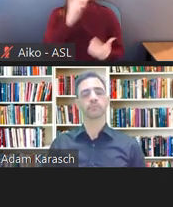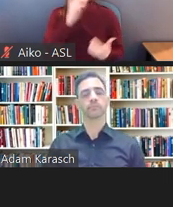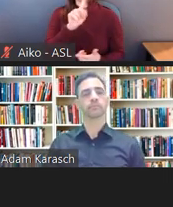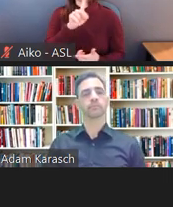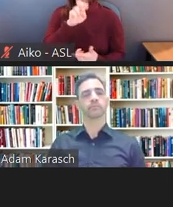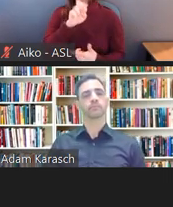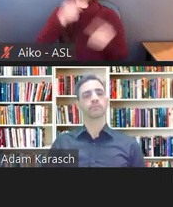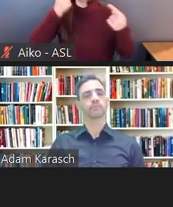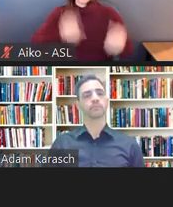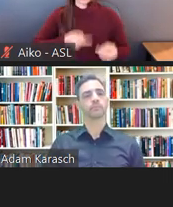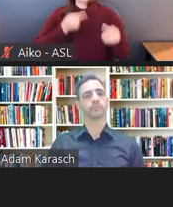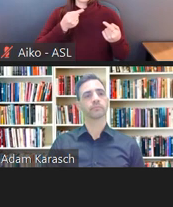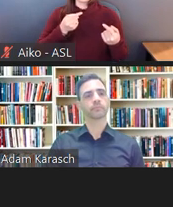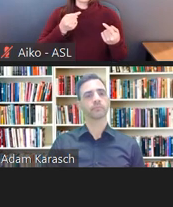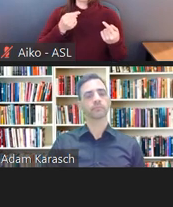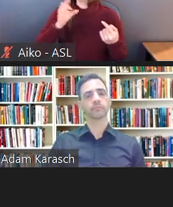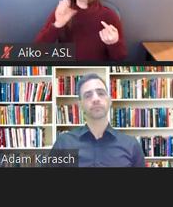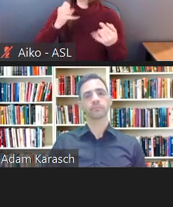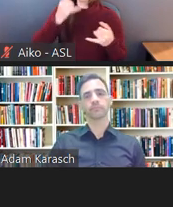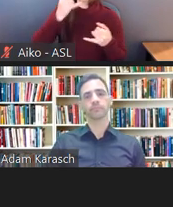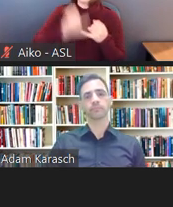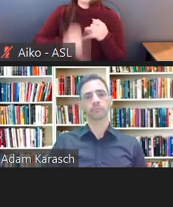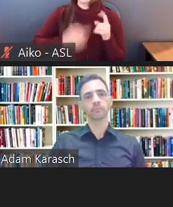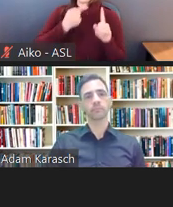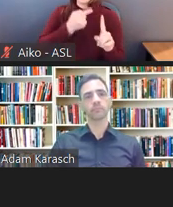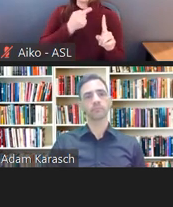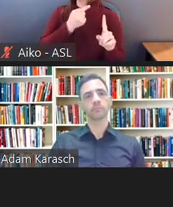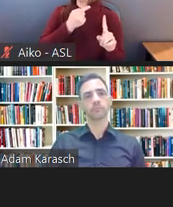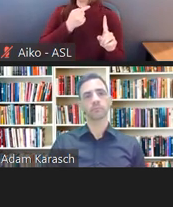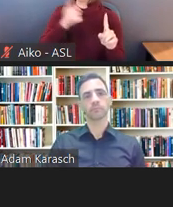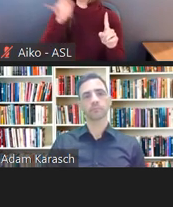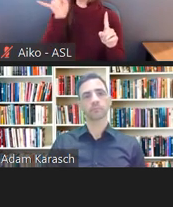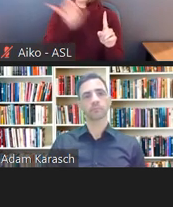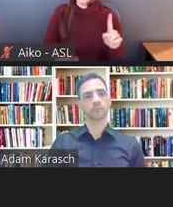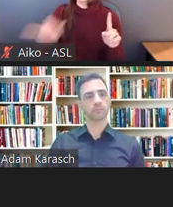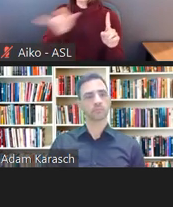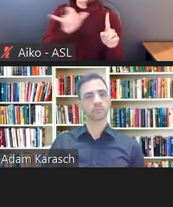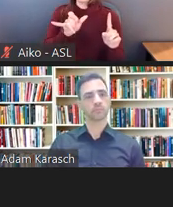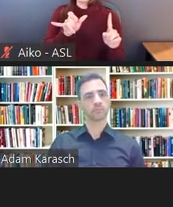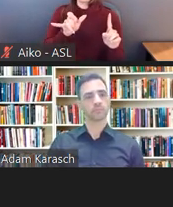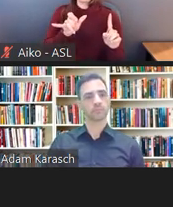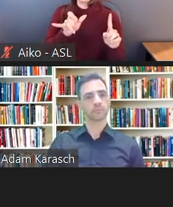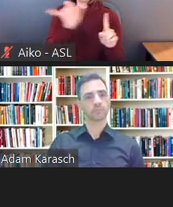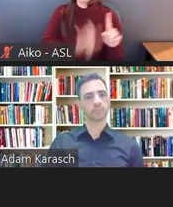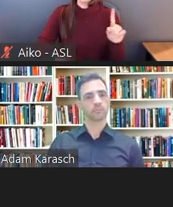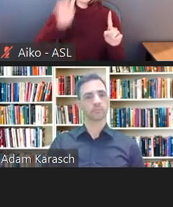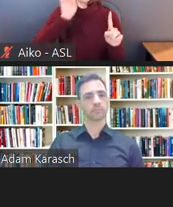And that last bullet point there is very, very commonly stated by the employer.